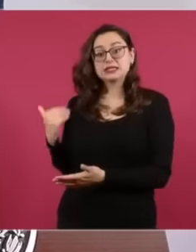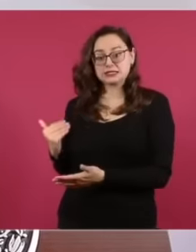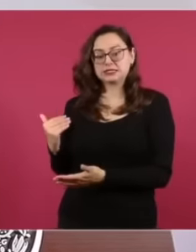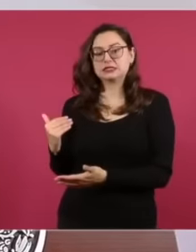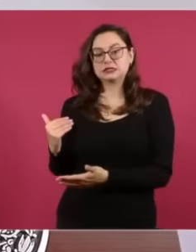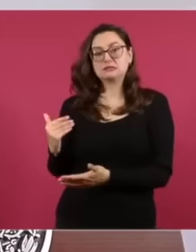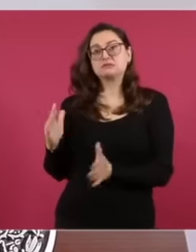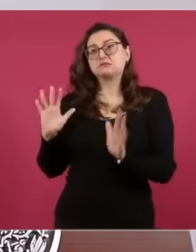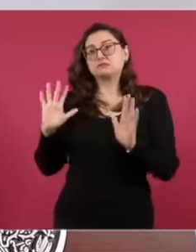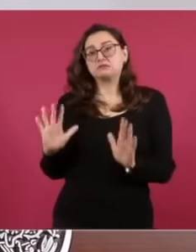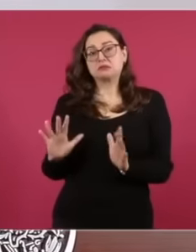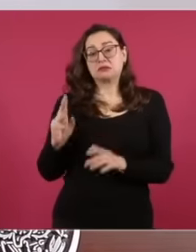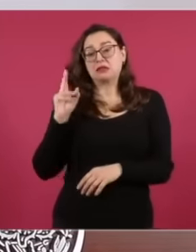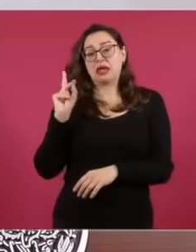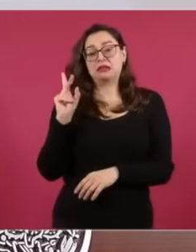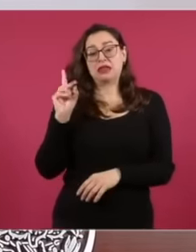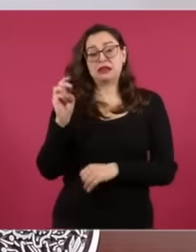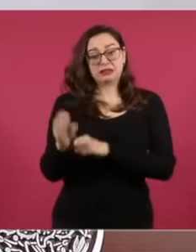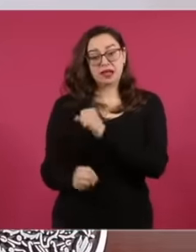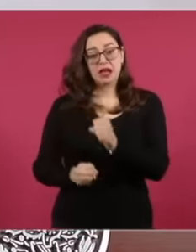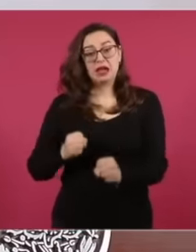three decades, more than 30